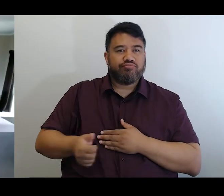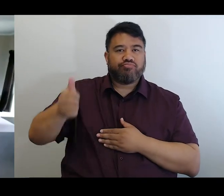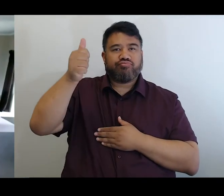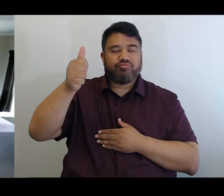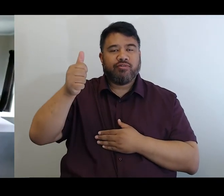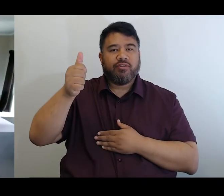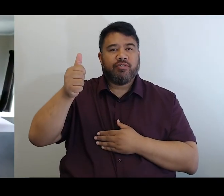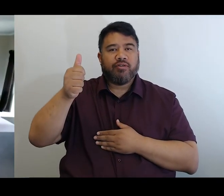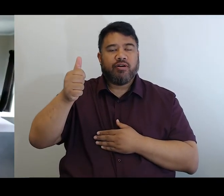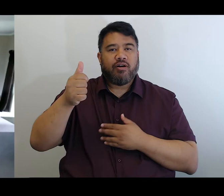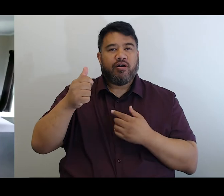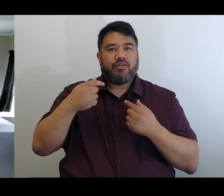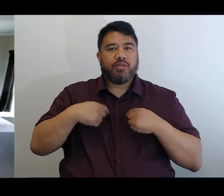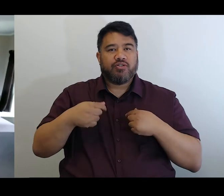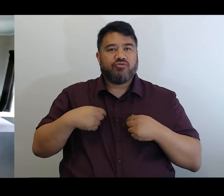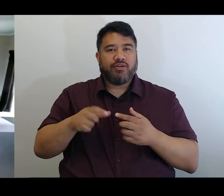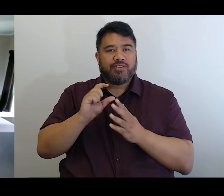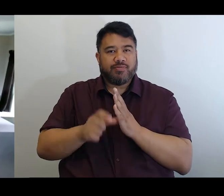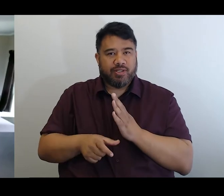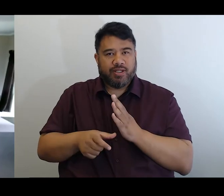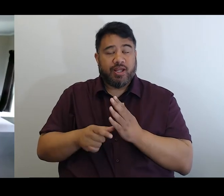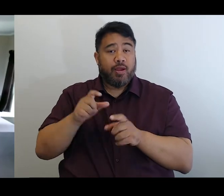and just a short karakia that says, you know,